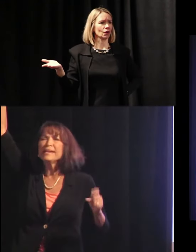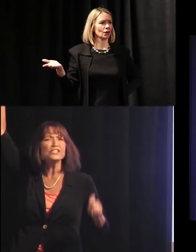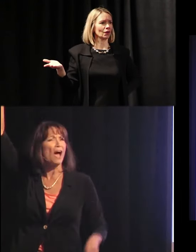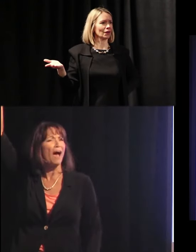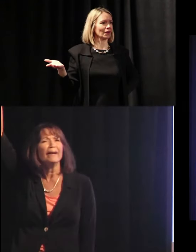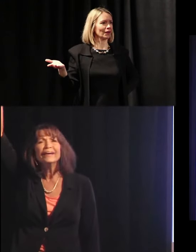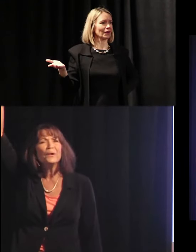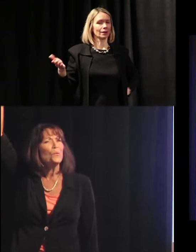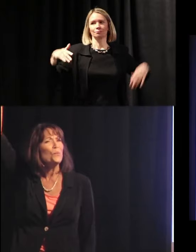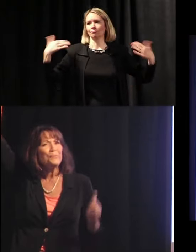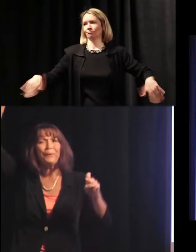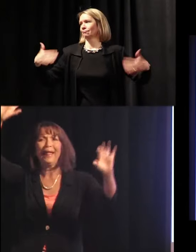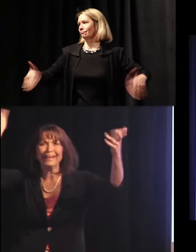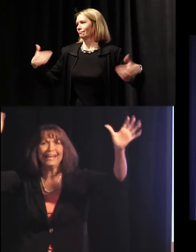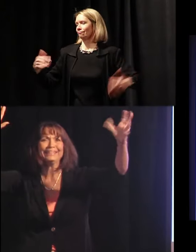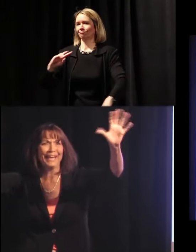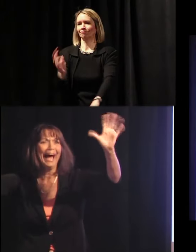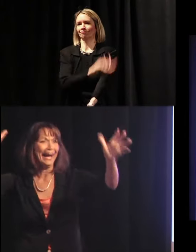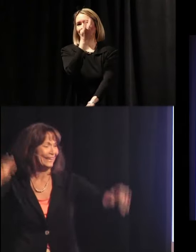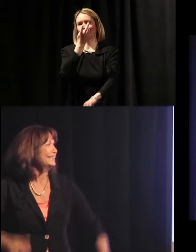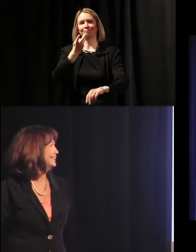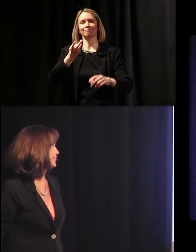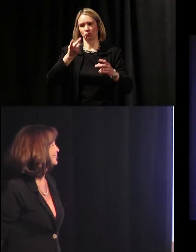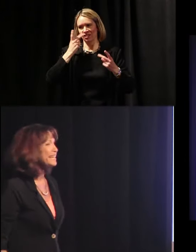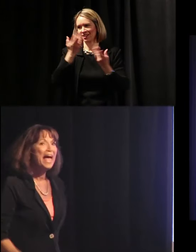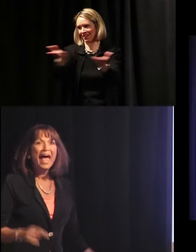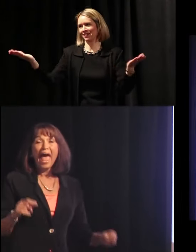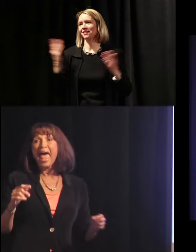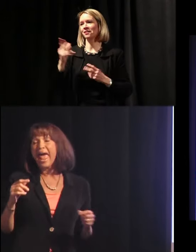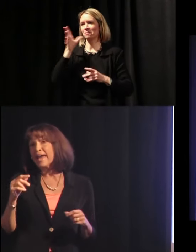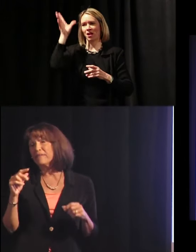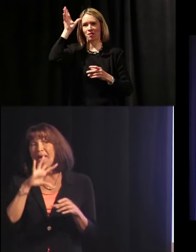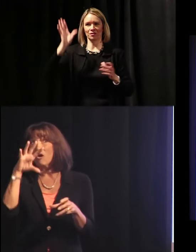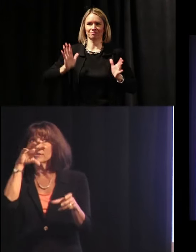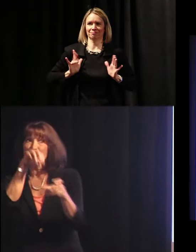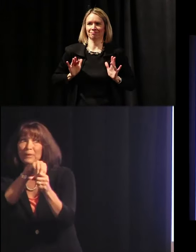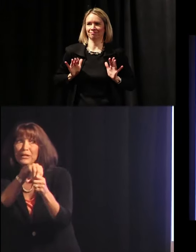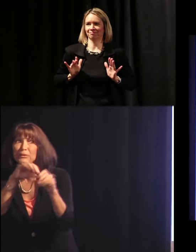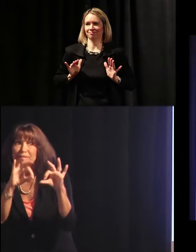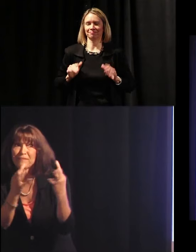We need you. And that also includes